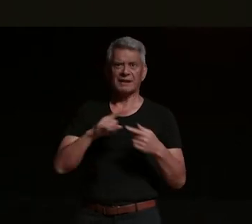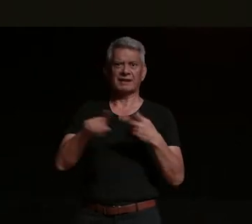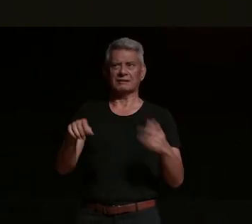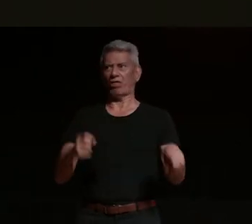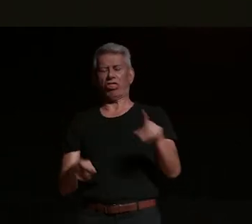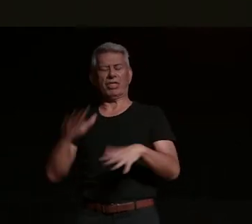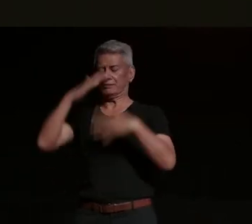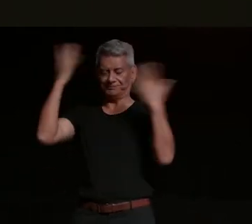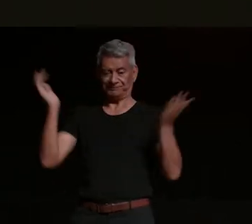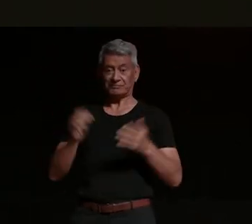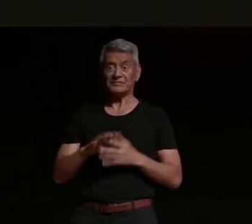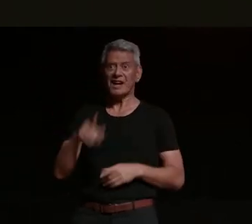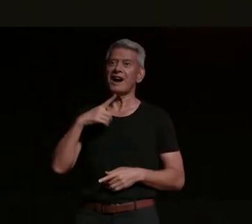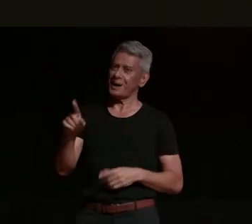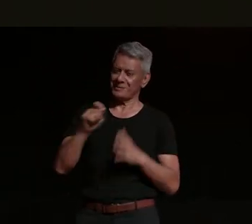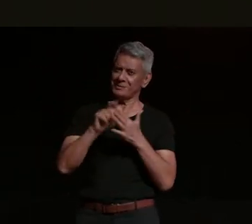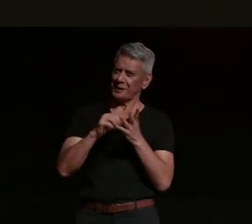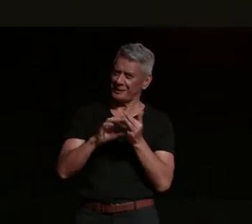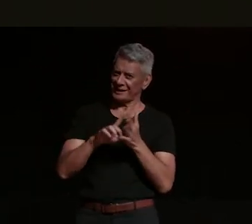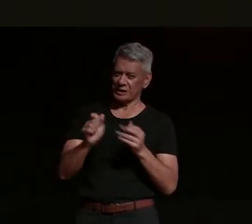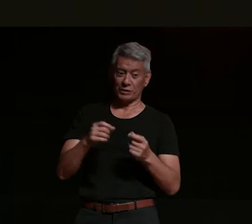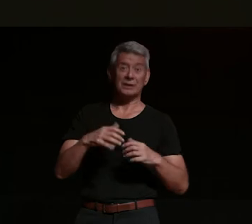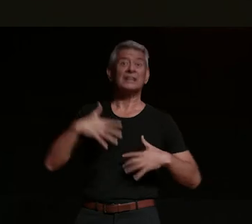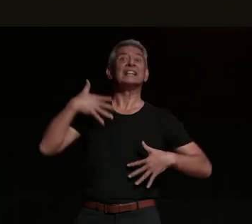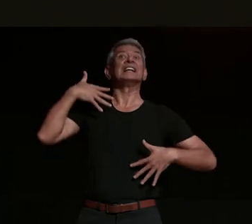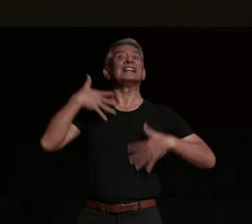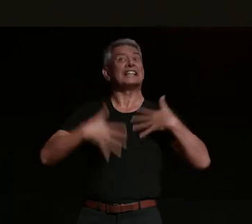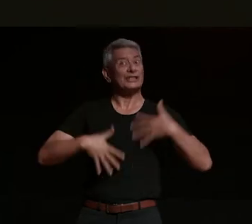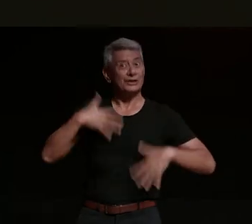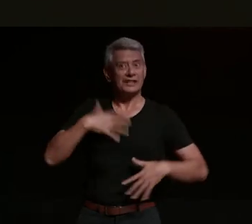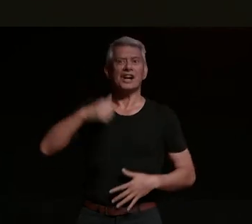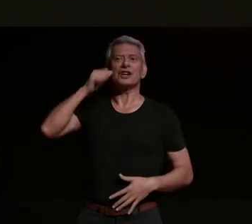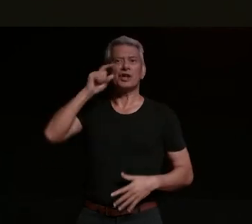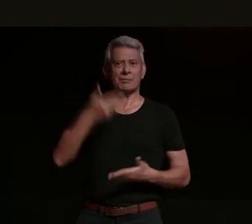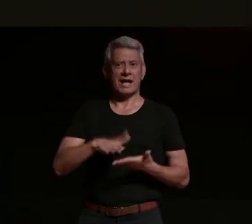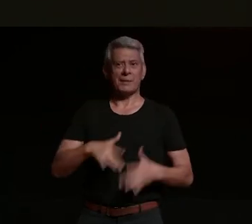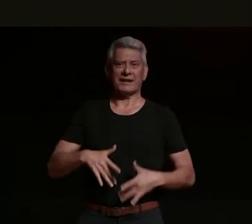and i'm a paramedic so i know what that means i just didn't know what it felt like i'll tell you